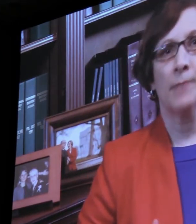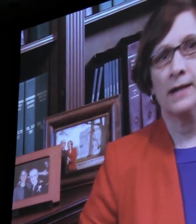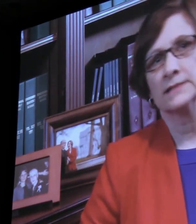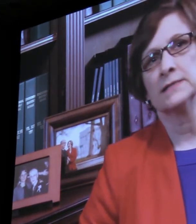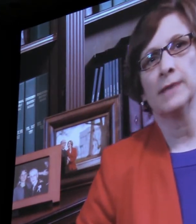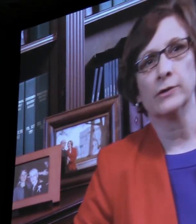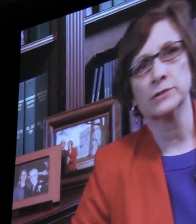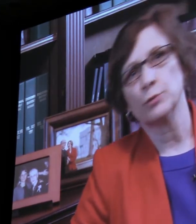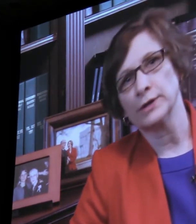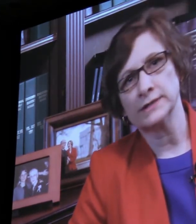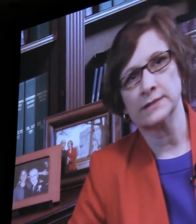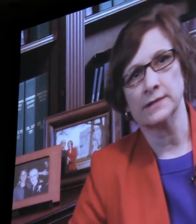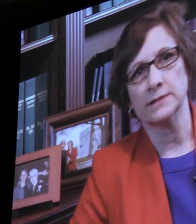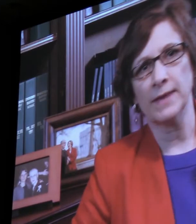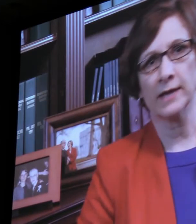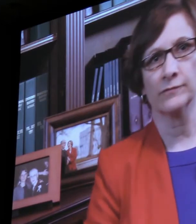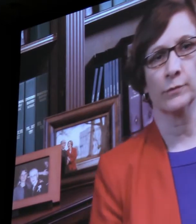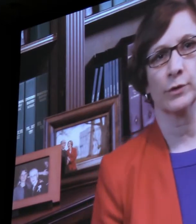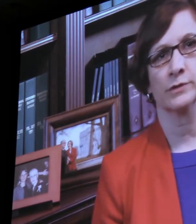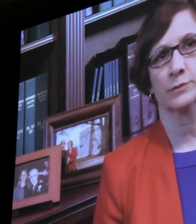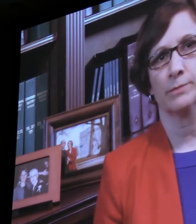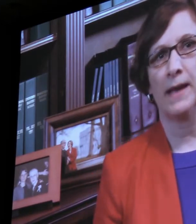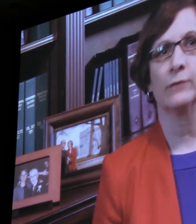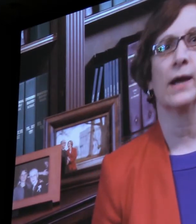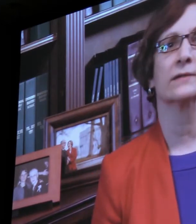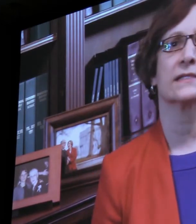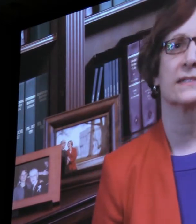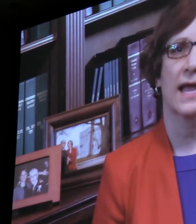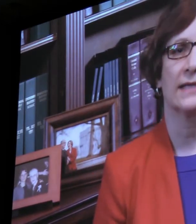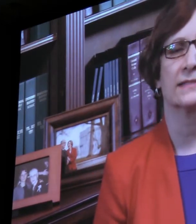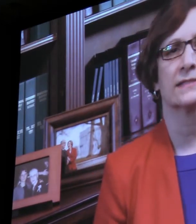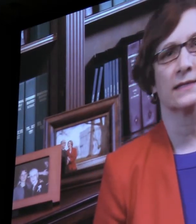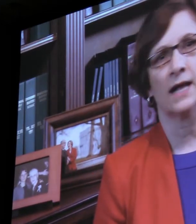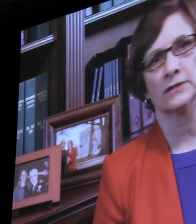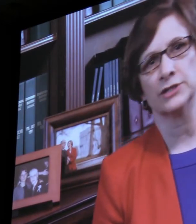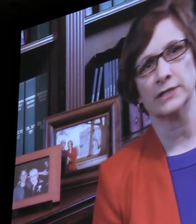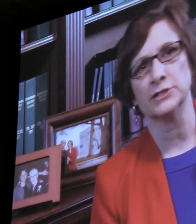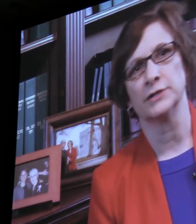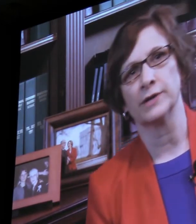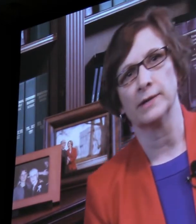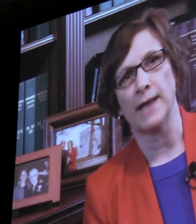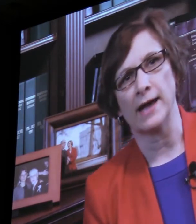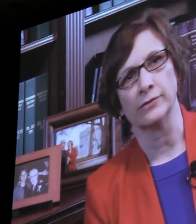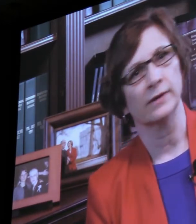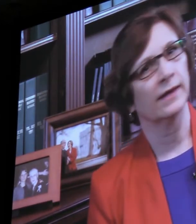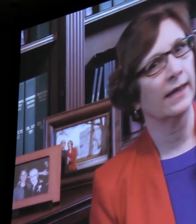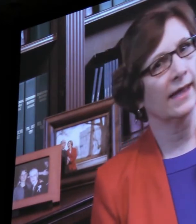Policymakers pointed to the demand for workers with backgrounds in science, technology, engineering and math.